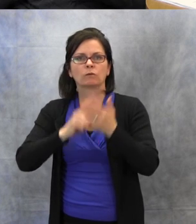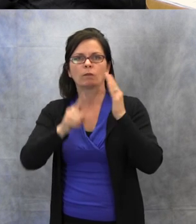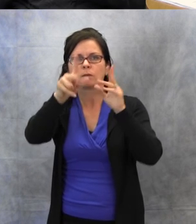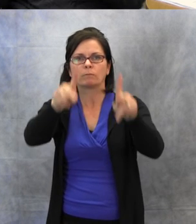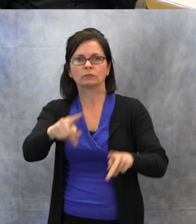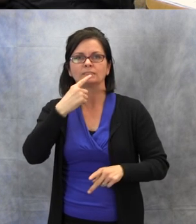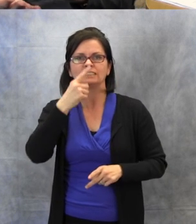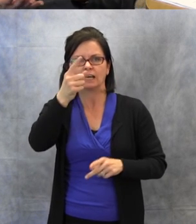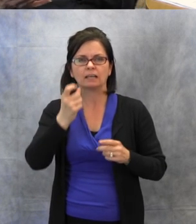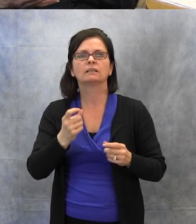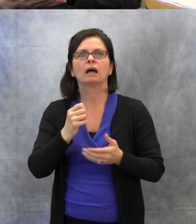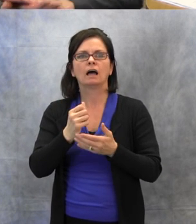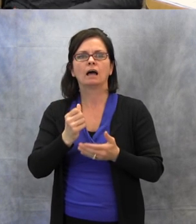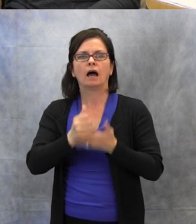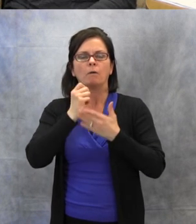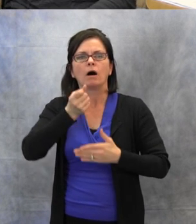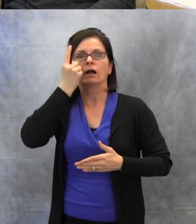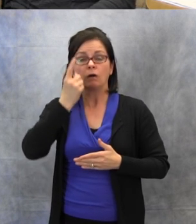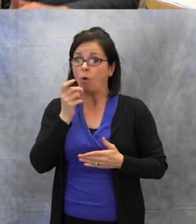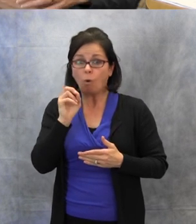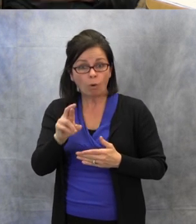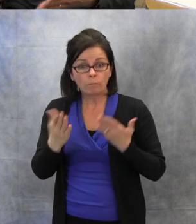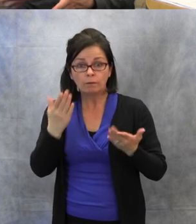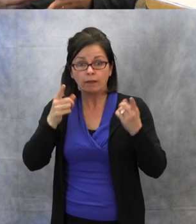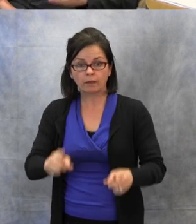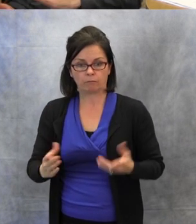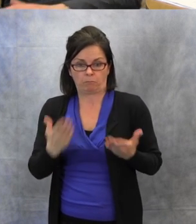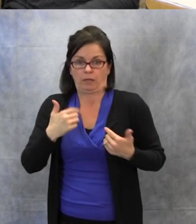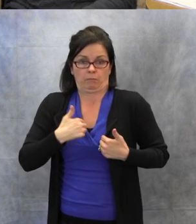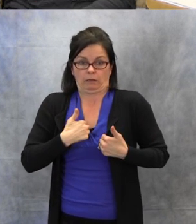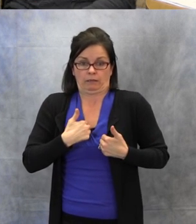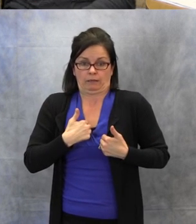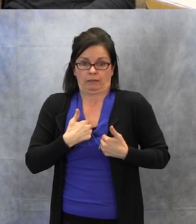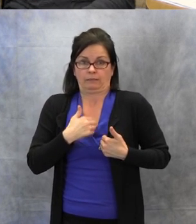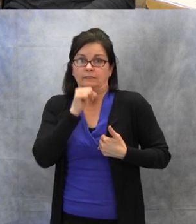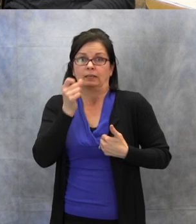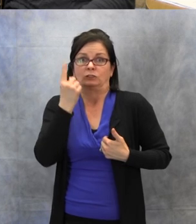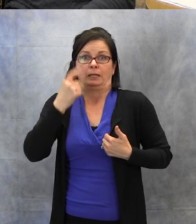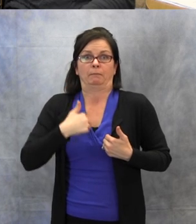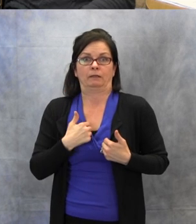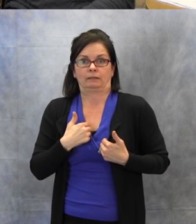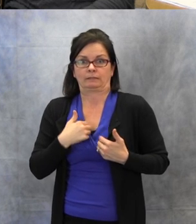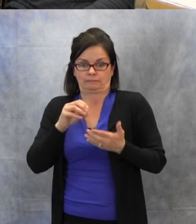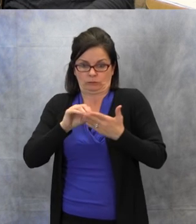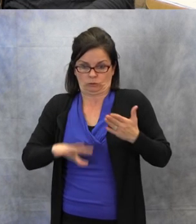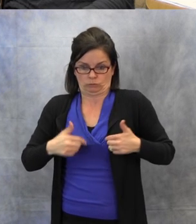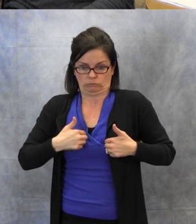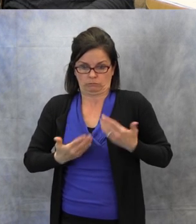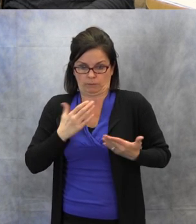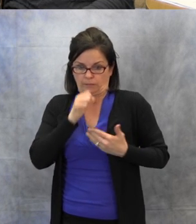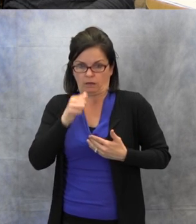so what can we do so that others can understand us? So you can work on the different ways